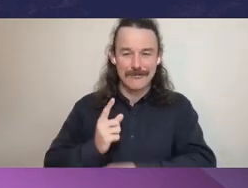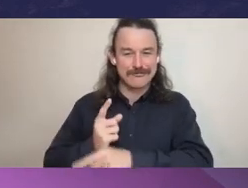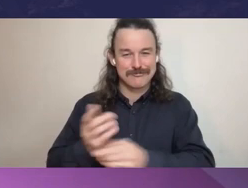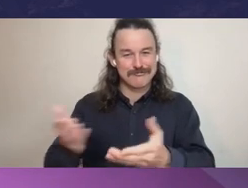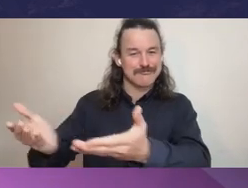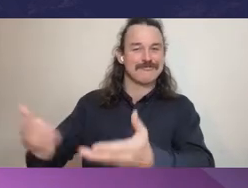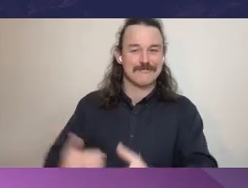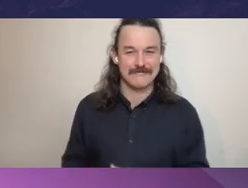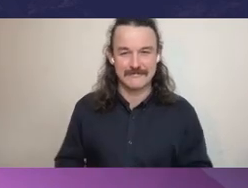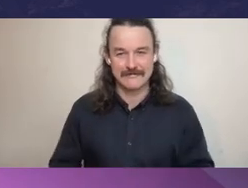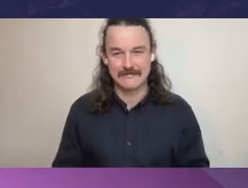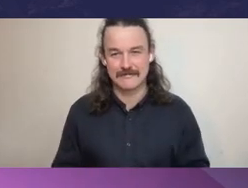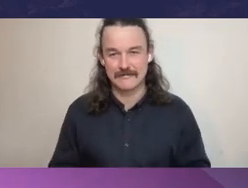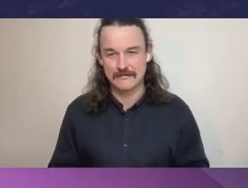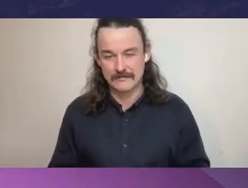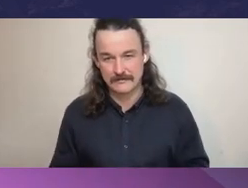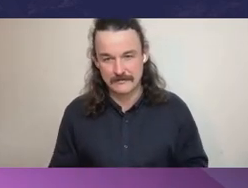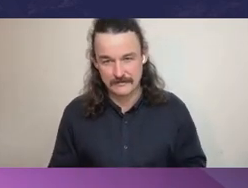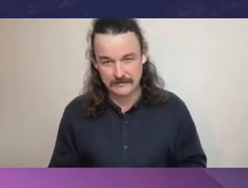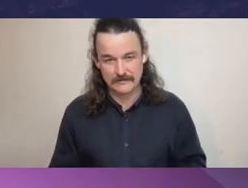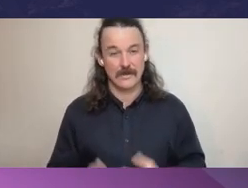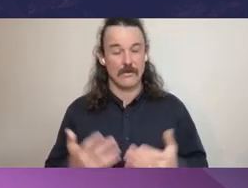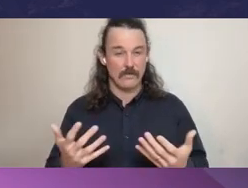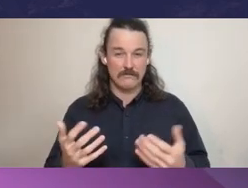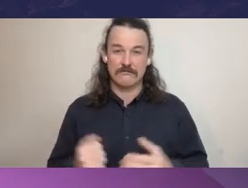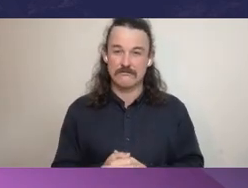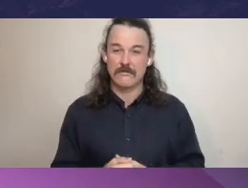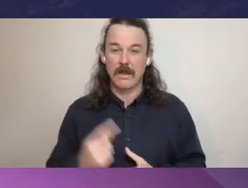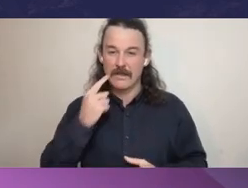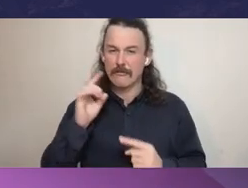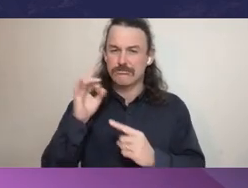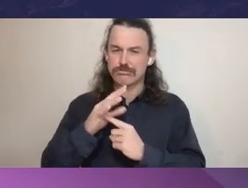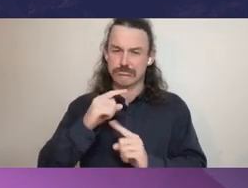Commissioner Redlich: Alright. One’s got a great deal to be optimistic about with the advent of a federal